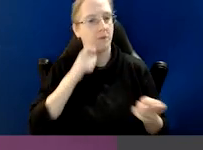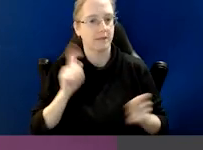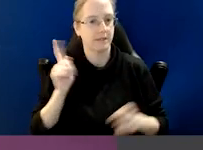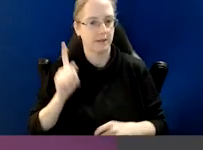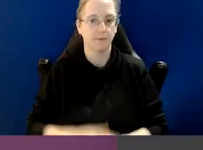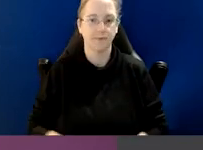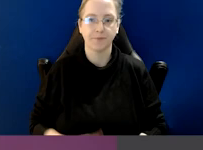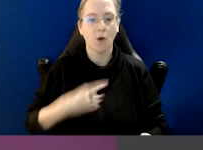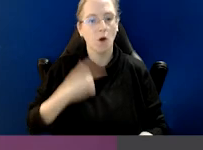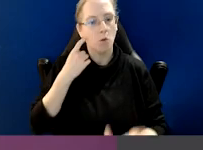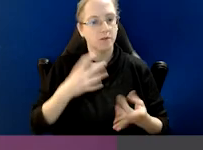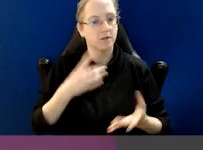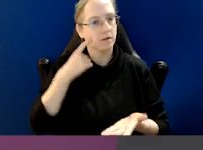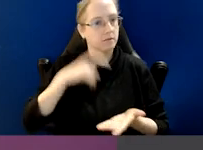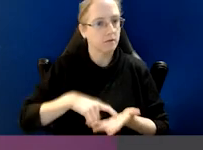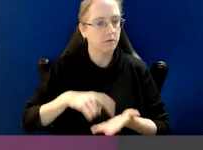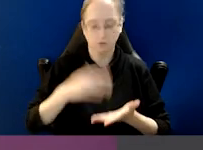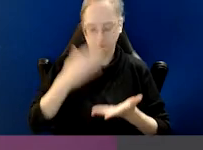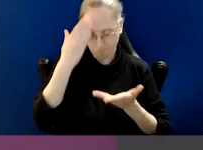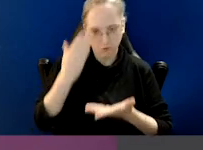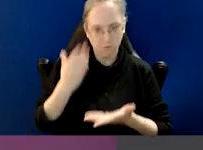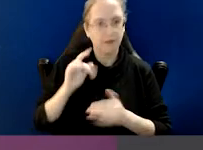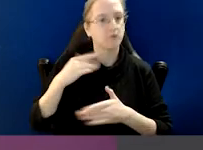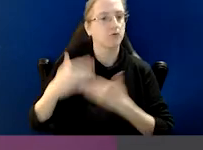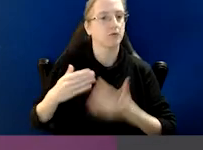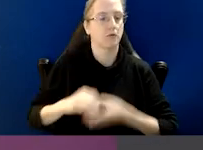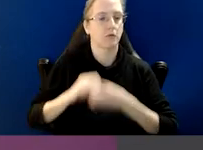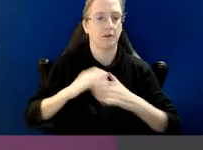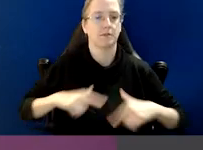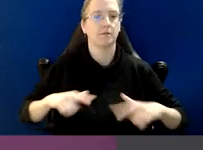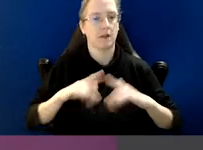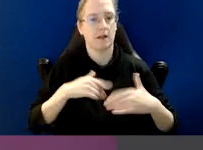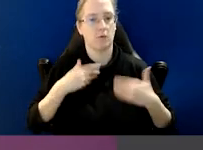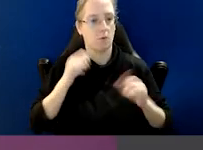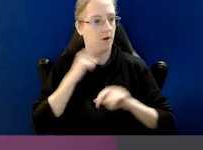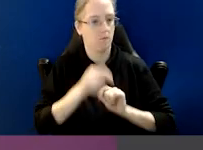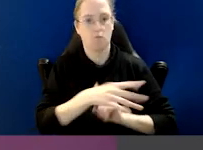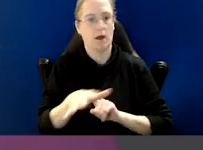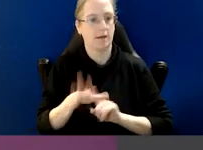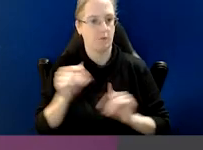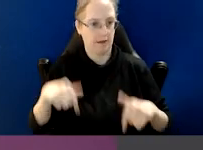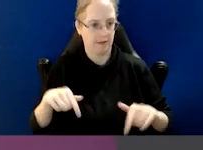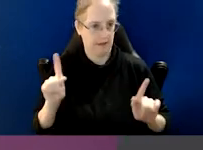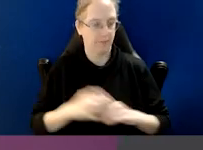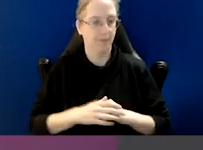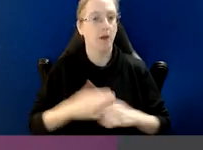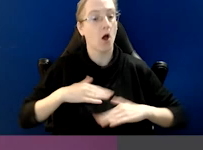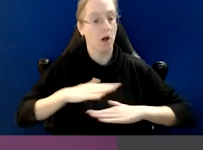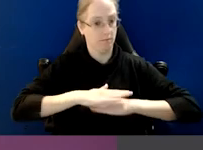And I'd like to start by acknowledging and paying respect to the Traditional Custodians of the land that we are broadcasting from.